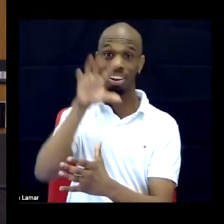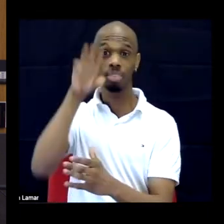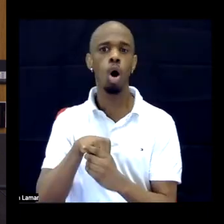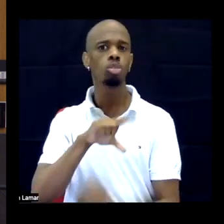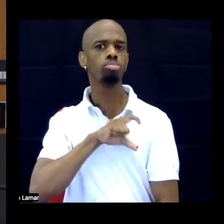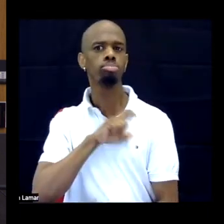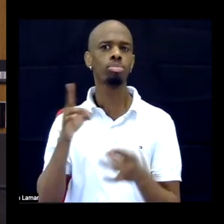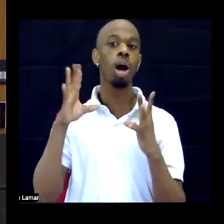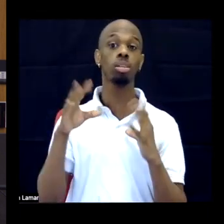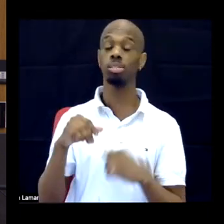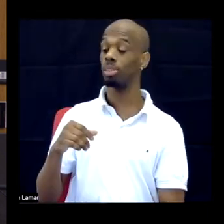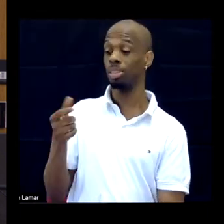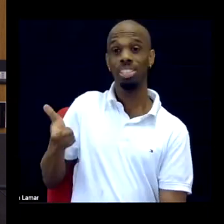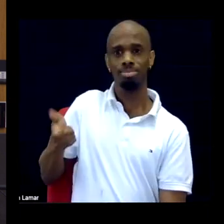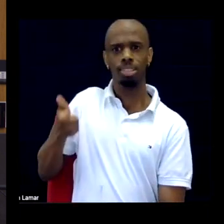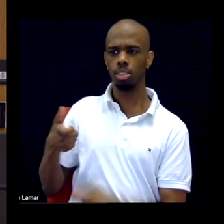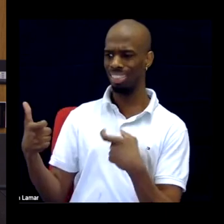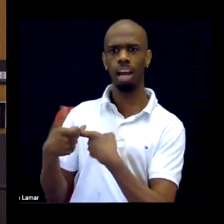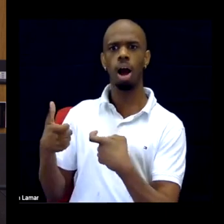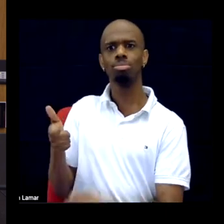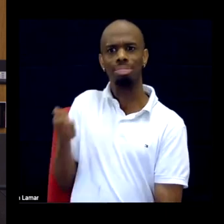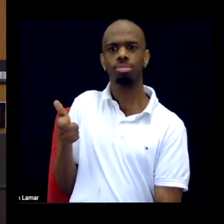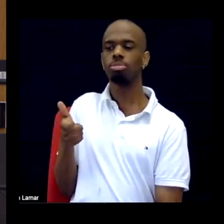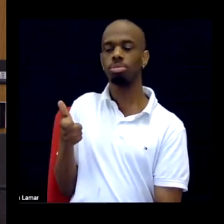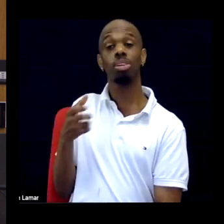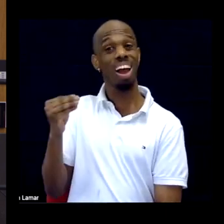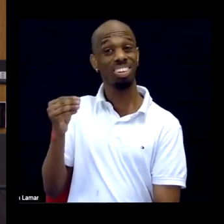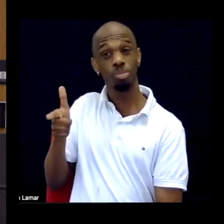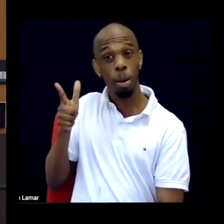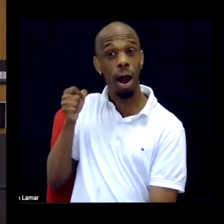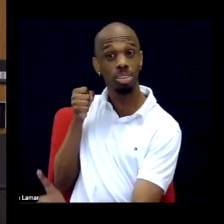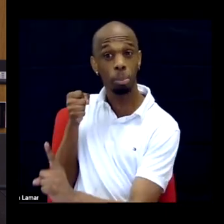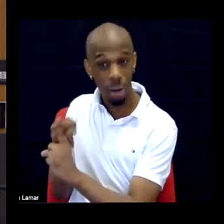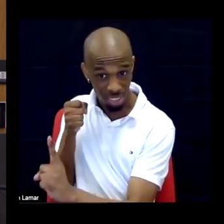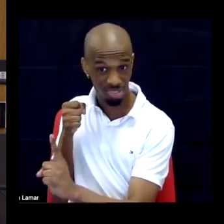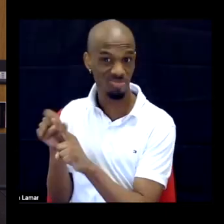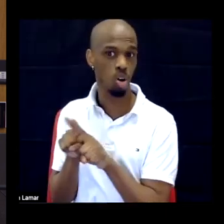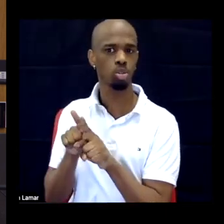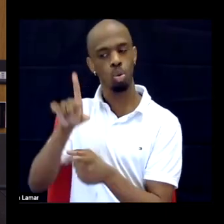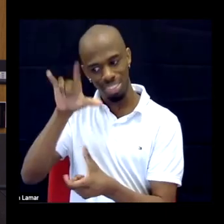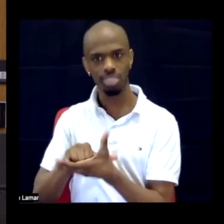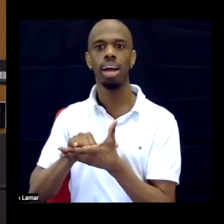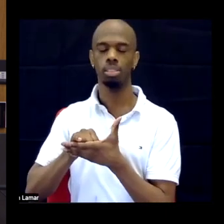of tasering and seven gunshots to the back as the problem, the source of the harm.